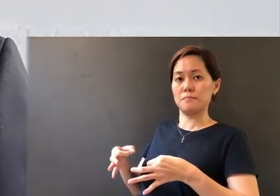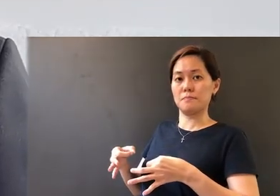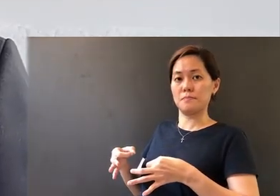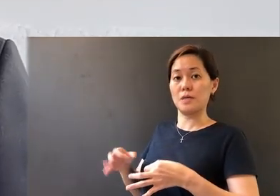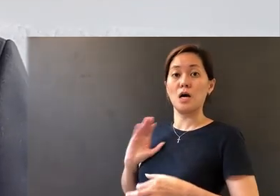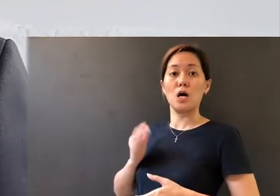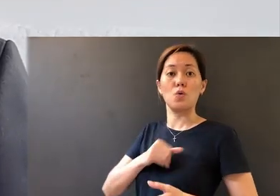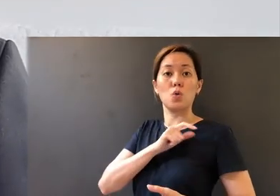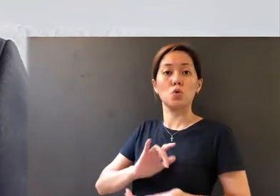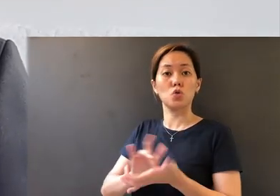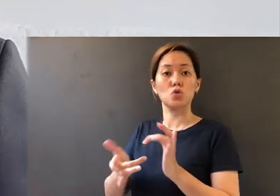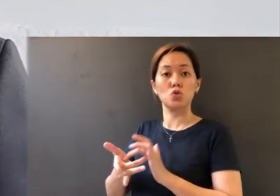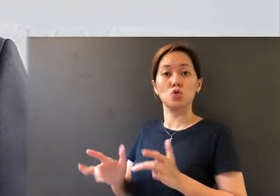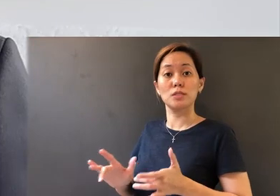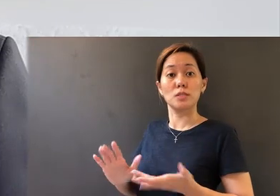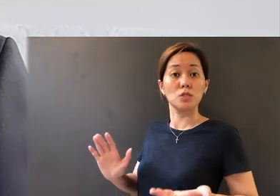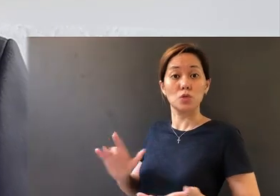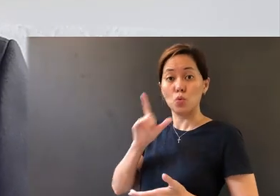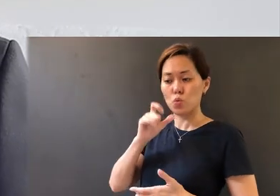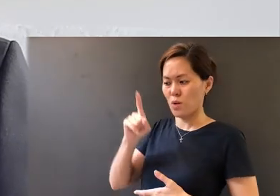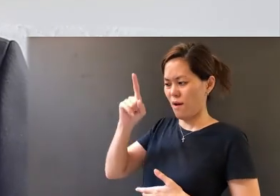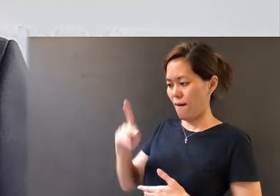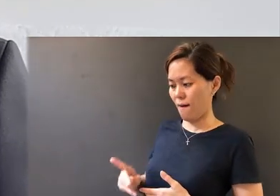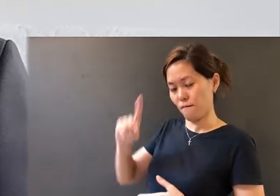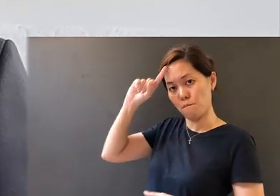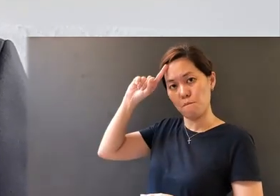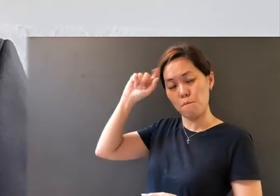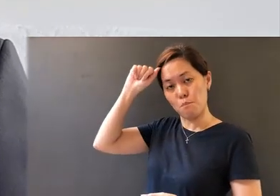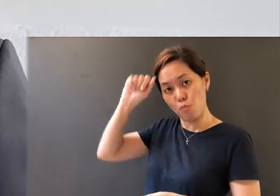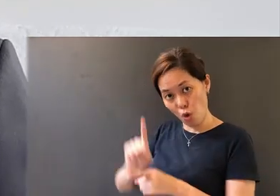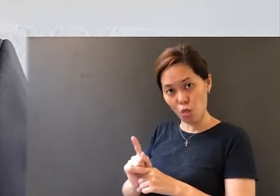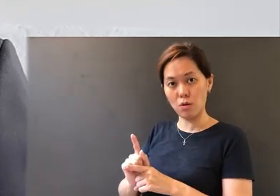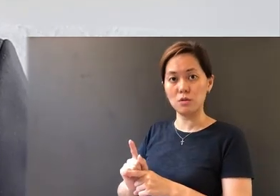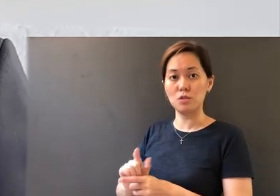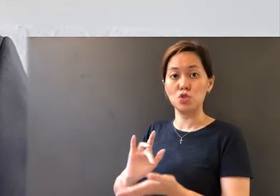of our Lord Jesus Christ. But even though as a half-brother of Jesus,